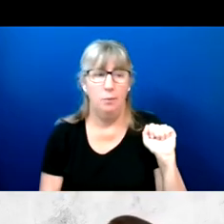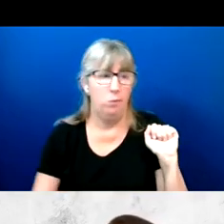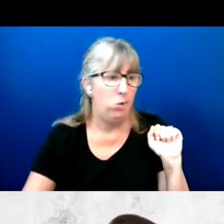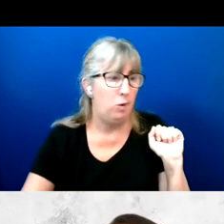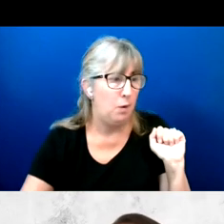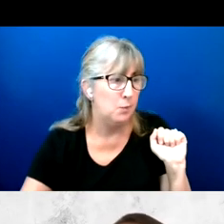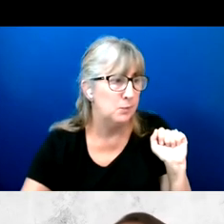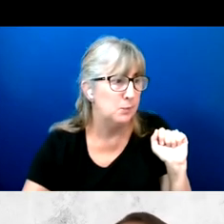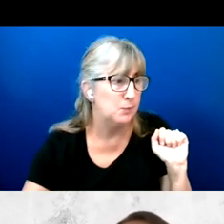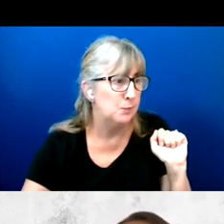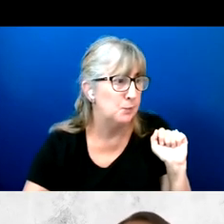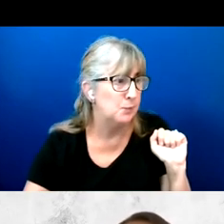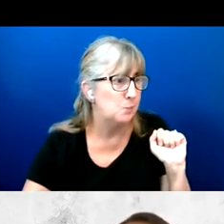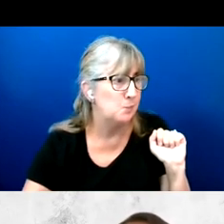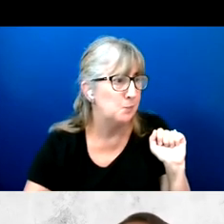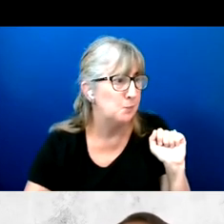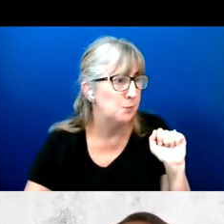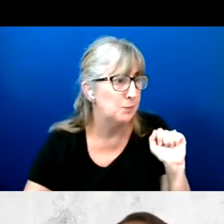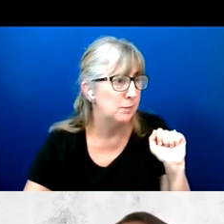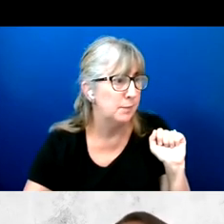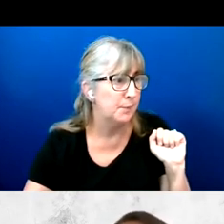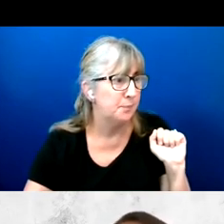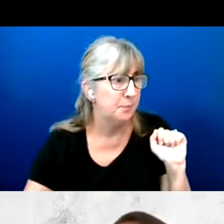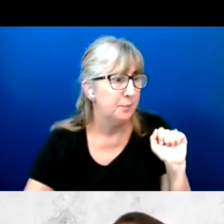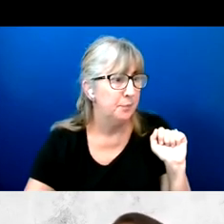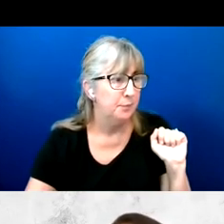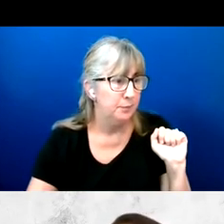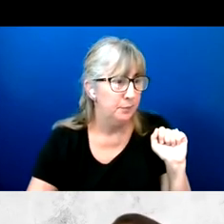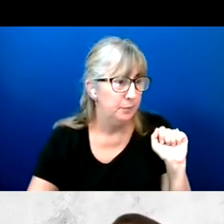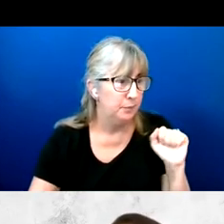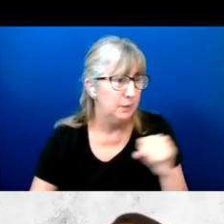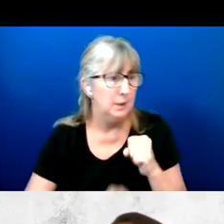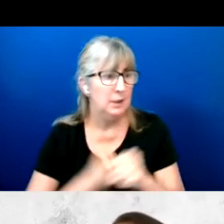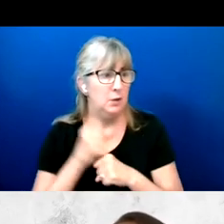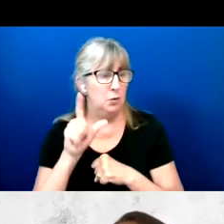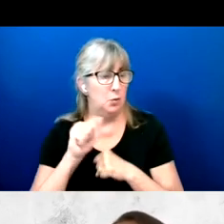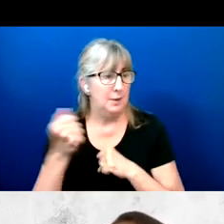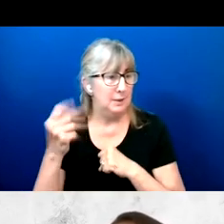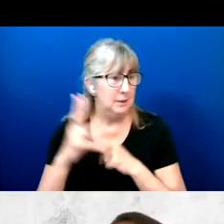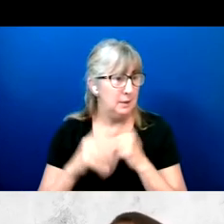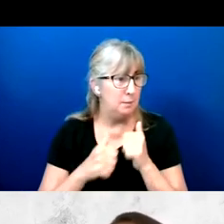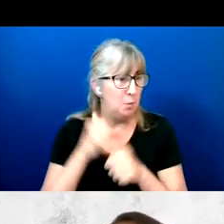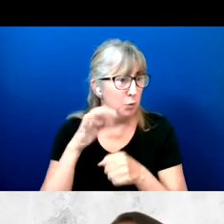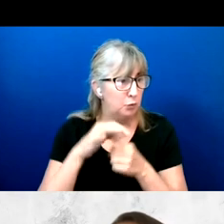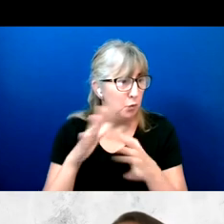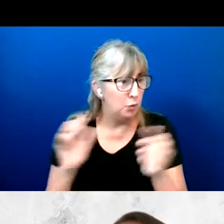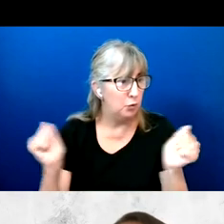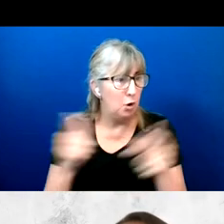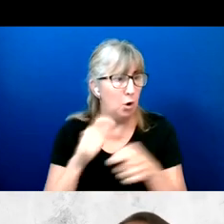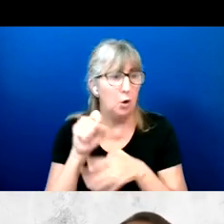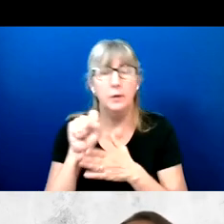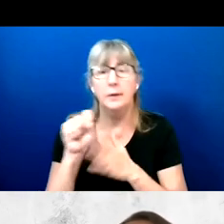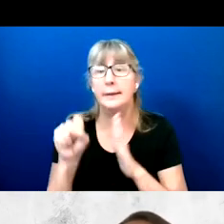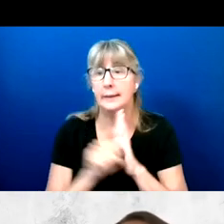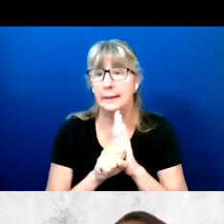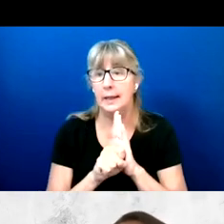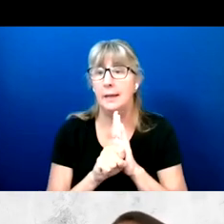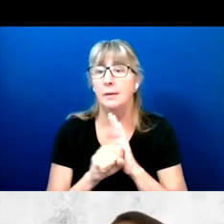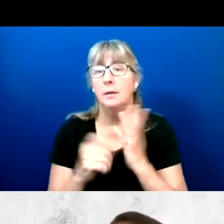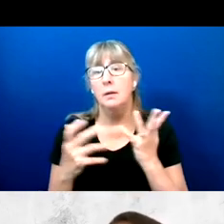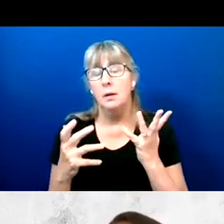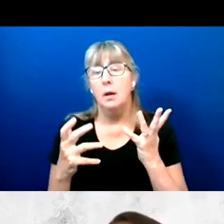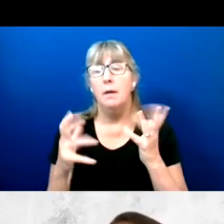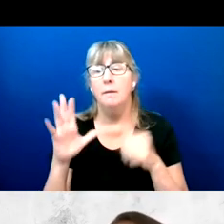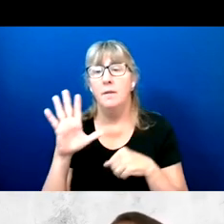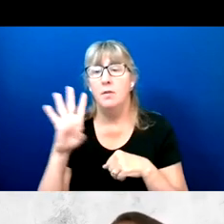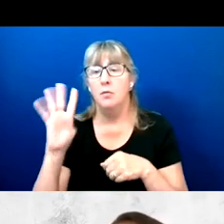In 2016, majority of voters in all states in our survey, 54% voted for the Democratic